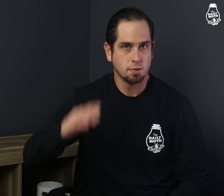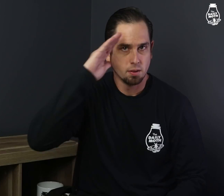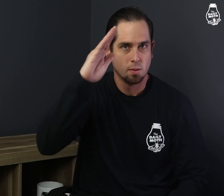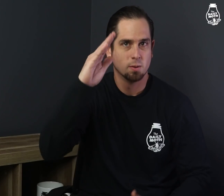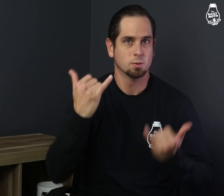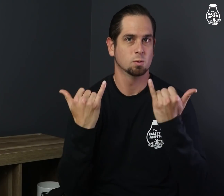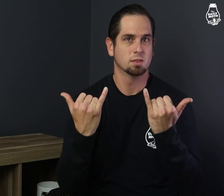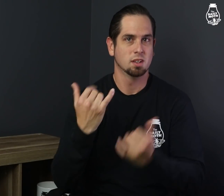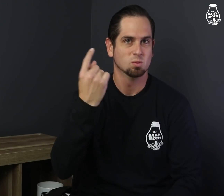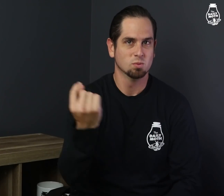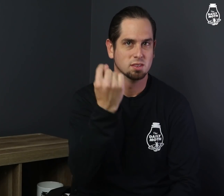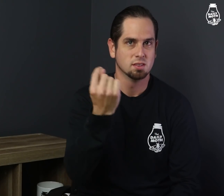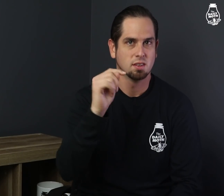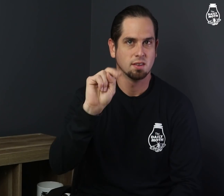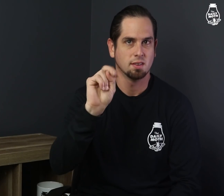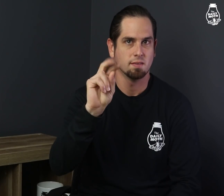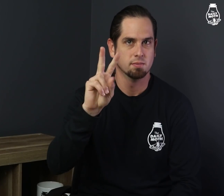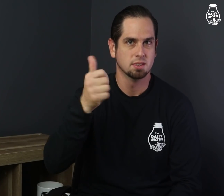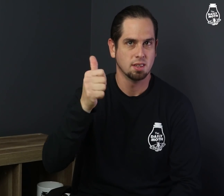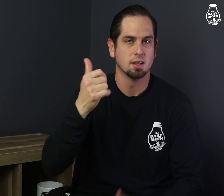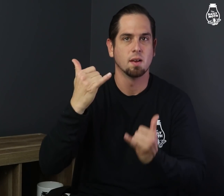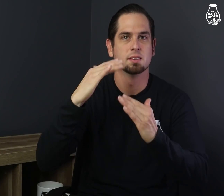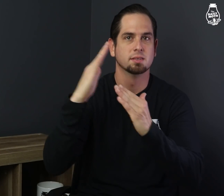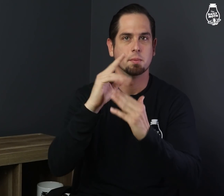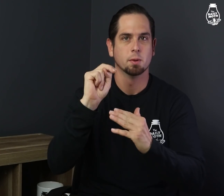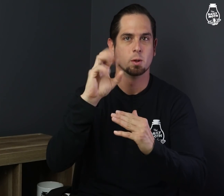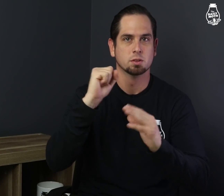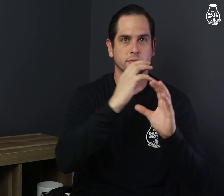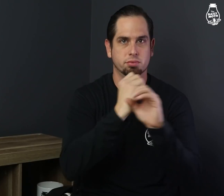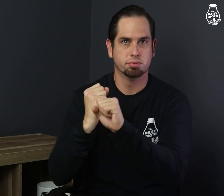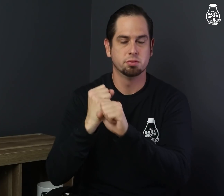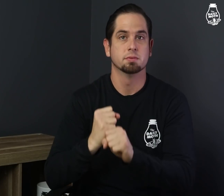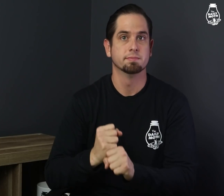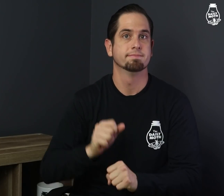Hello, it is Tuesday, November 10. Here are today’s top news briefs.